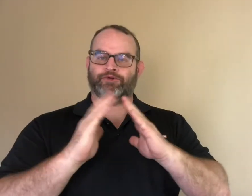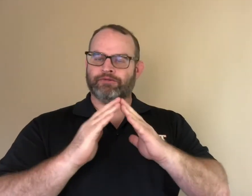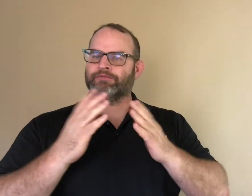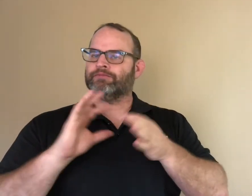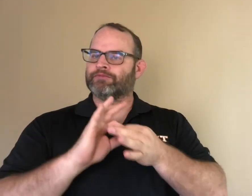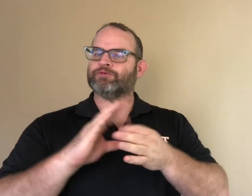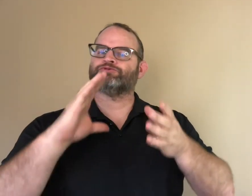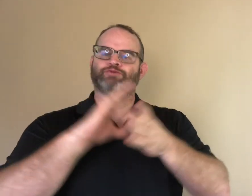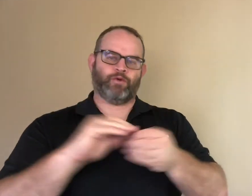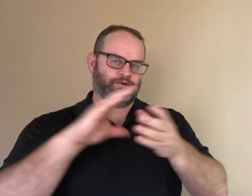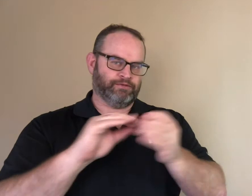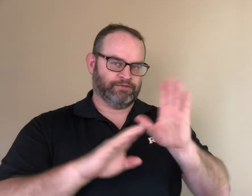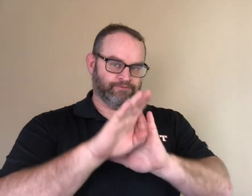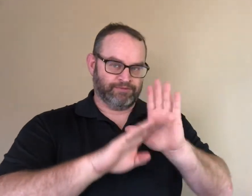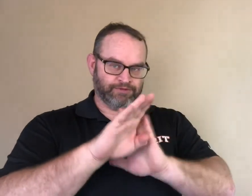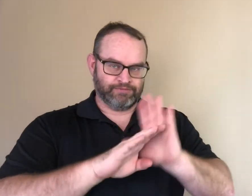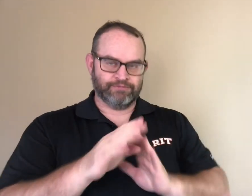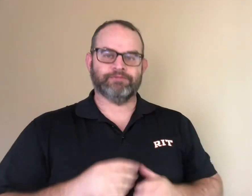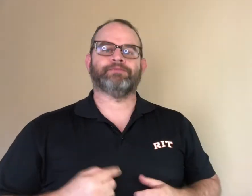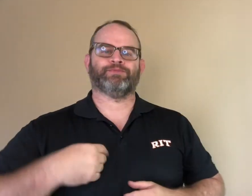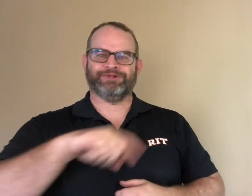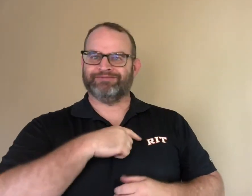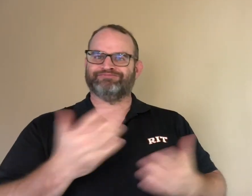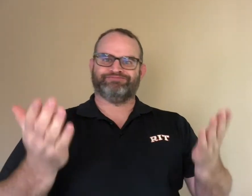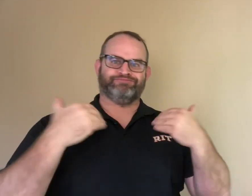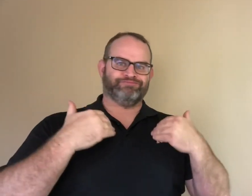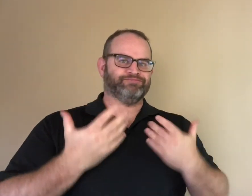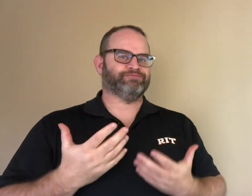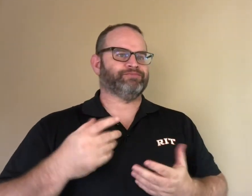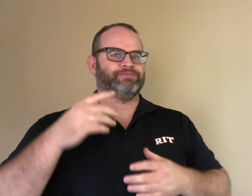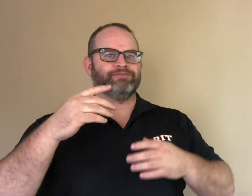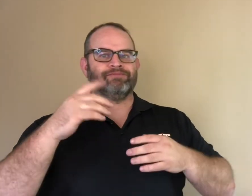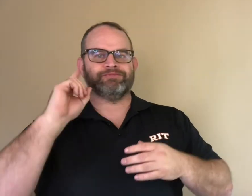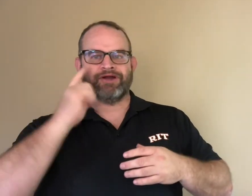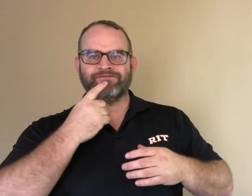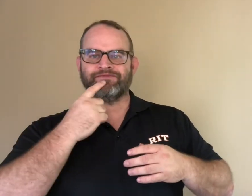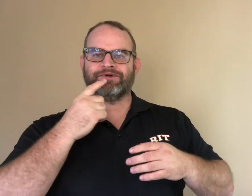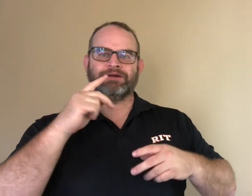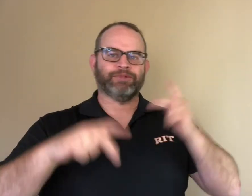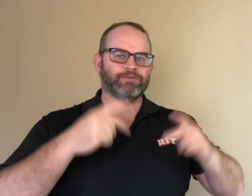We got a good number of deaf writers, deaf artists, deaf storytellers,